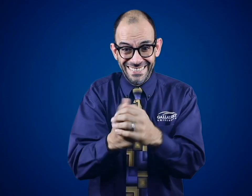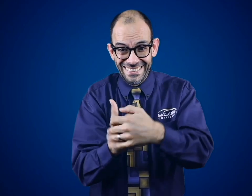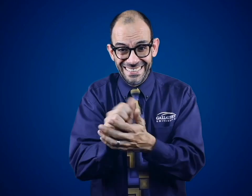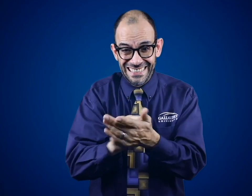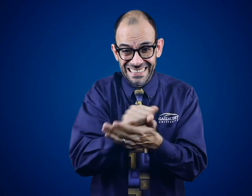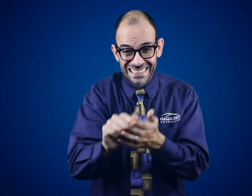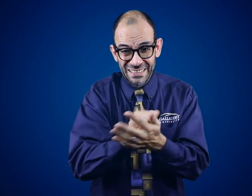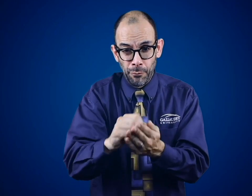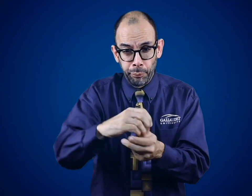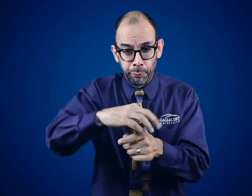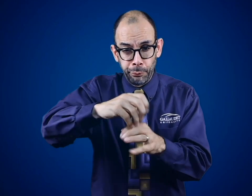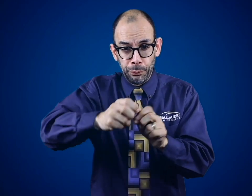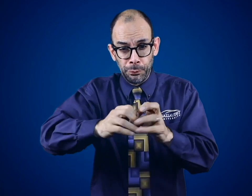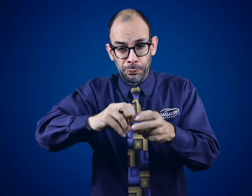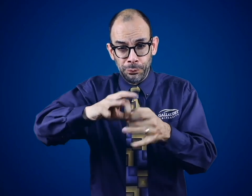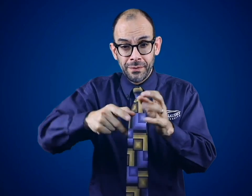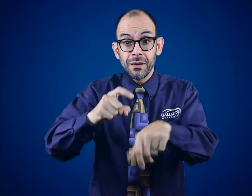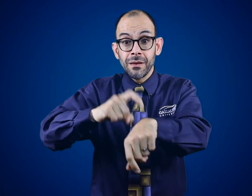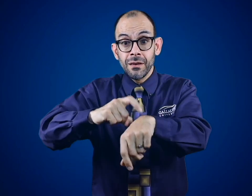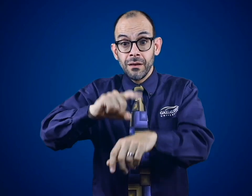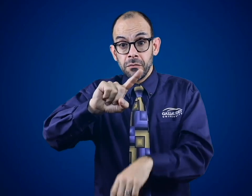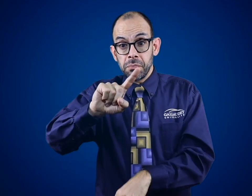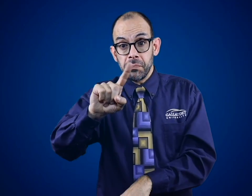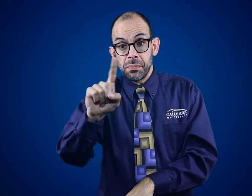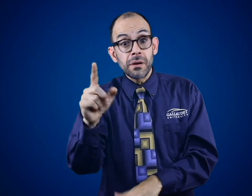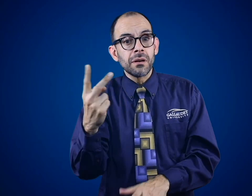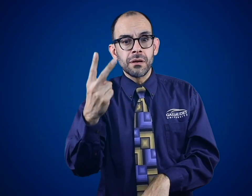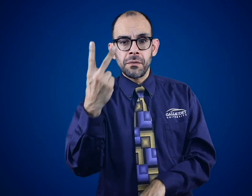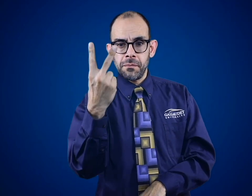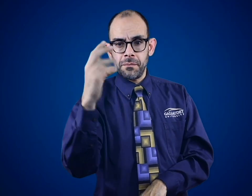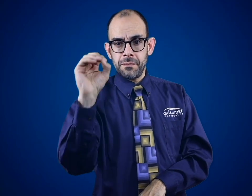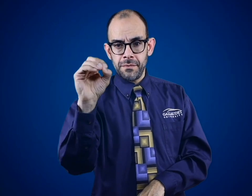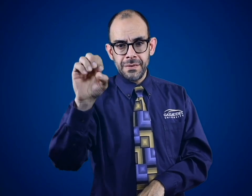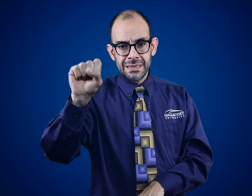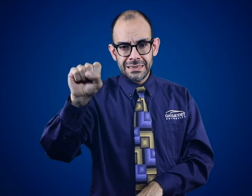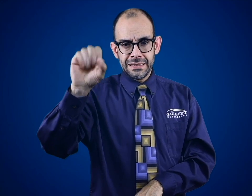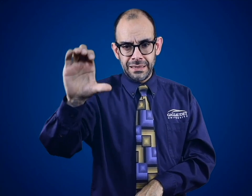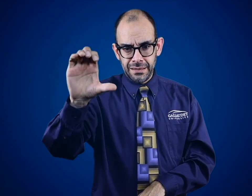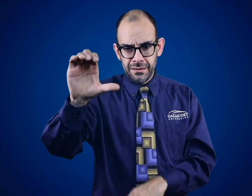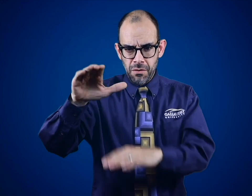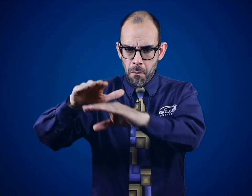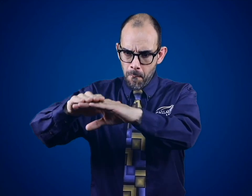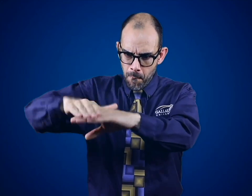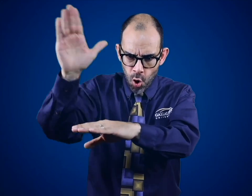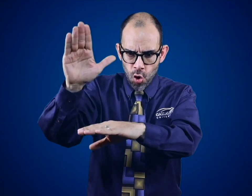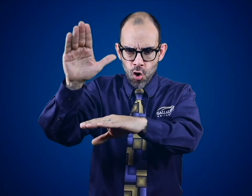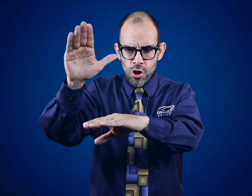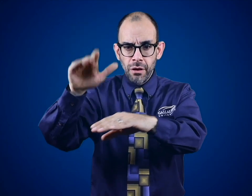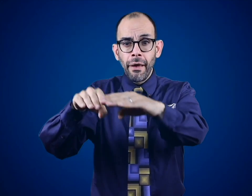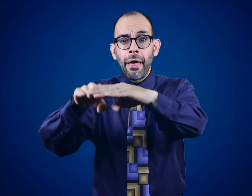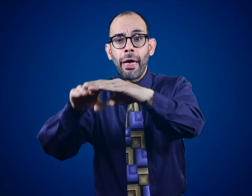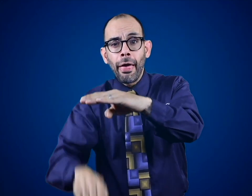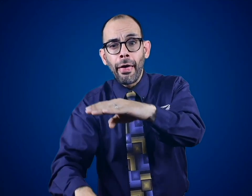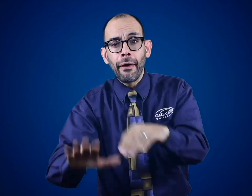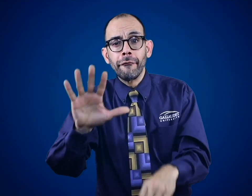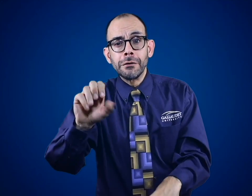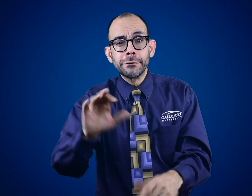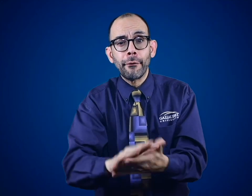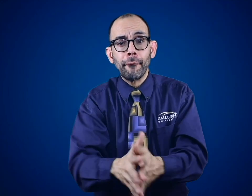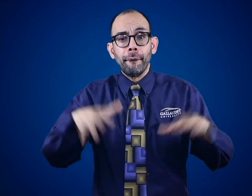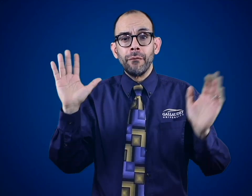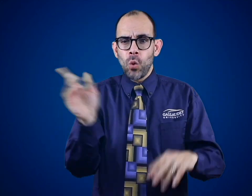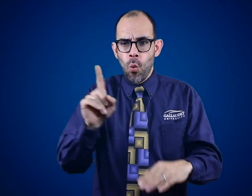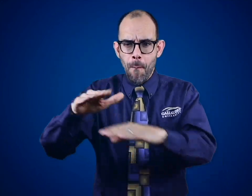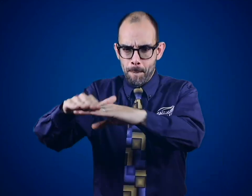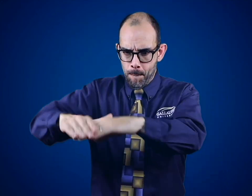with soap for 20 seconds or more, nothing less!